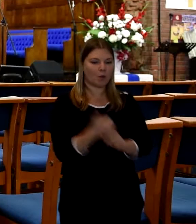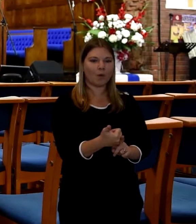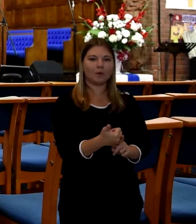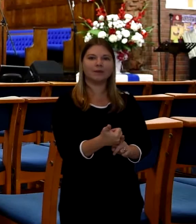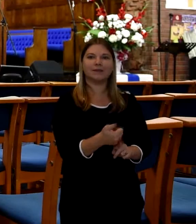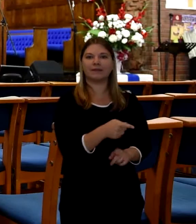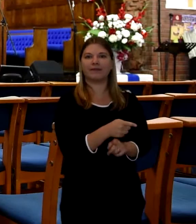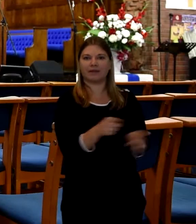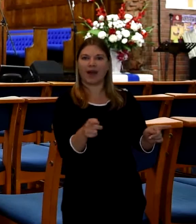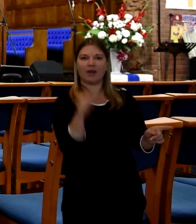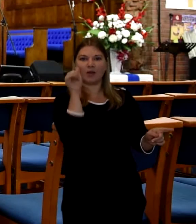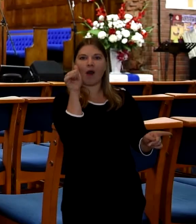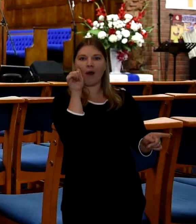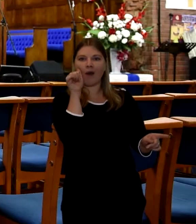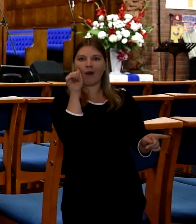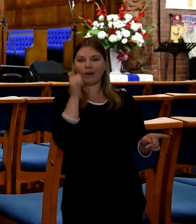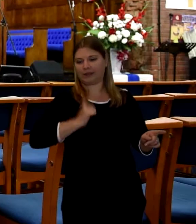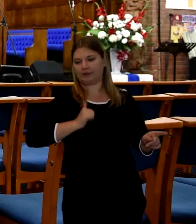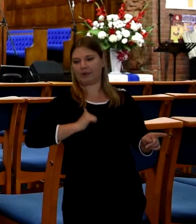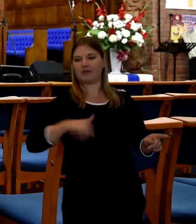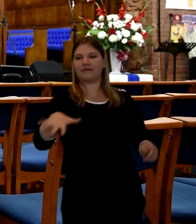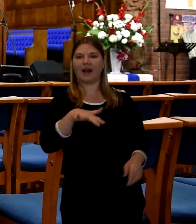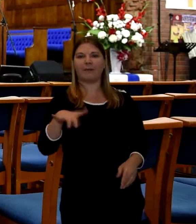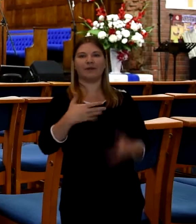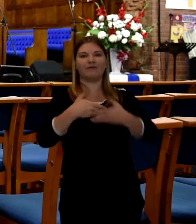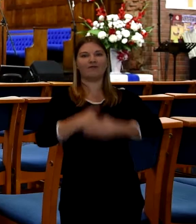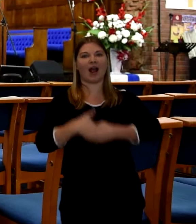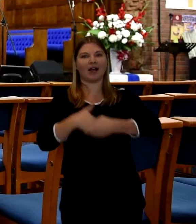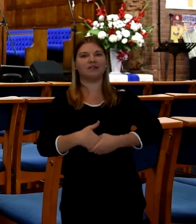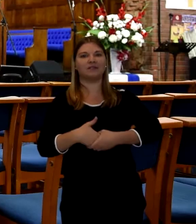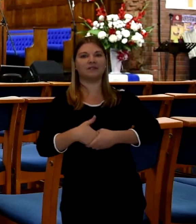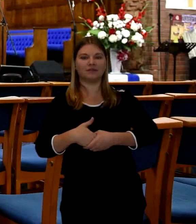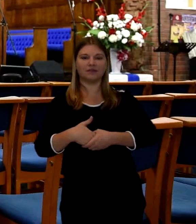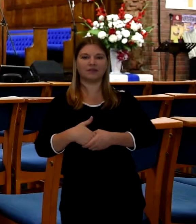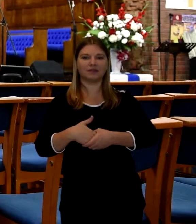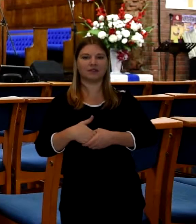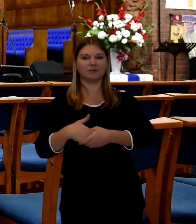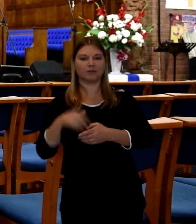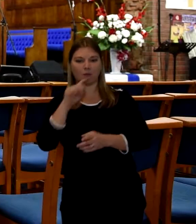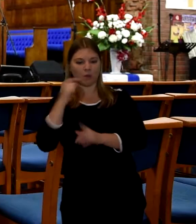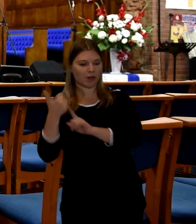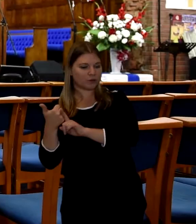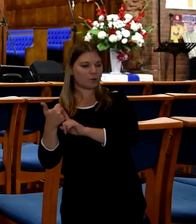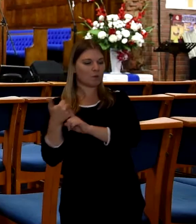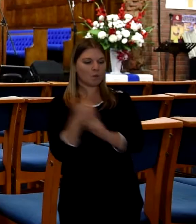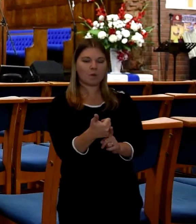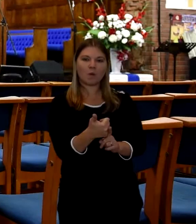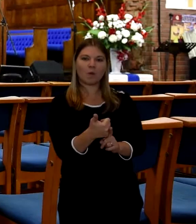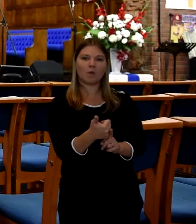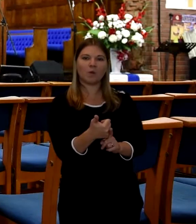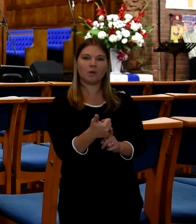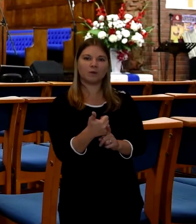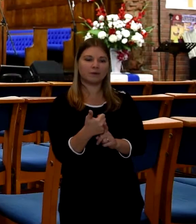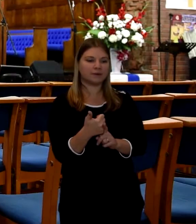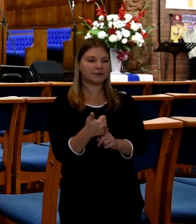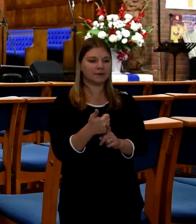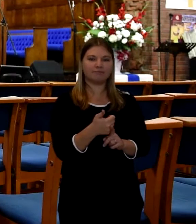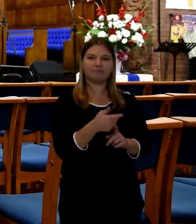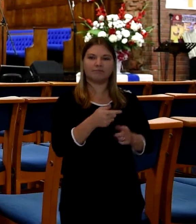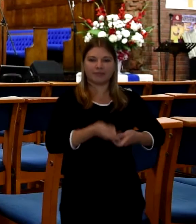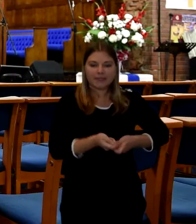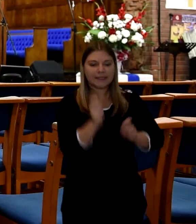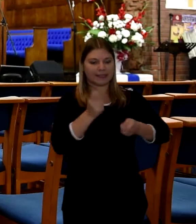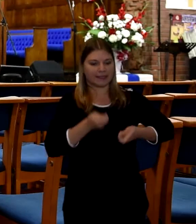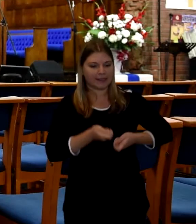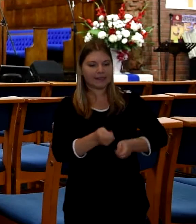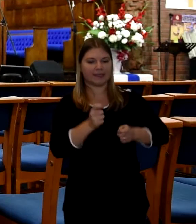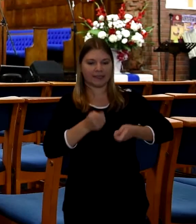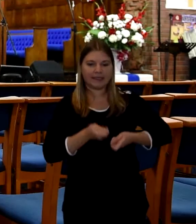Family members and people who share some sort of a affection for that person help to dig the grave.